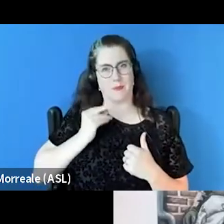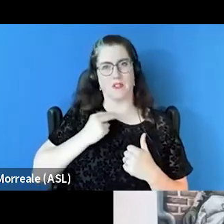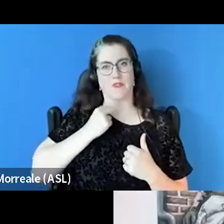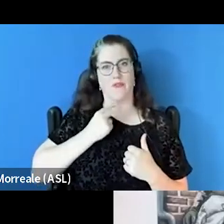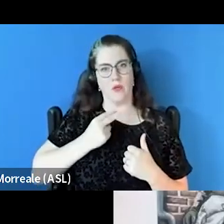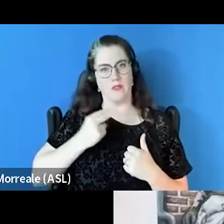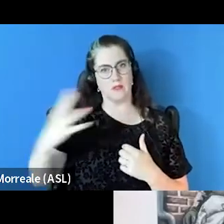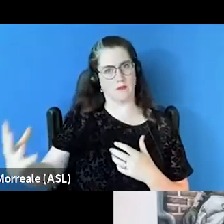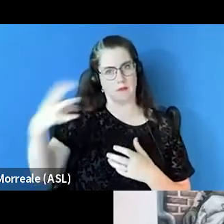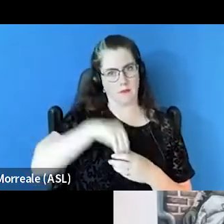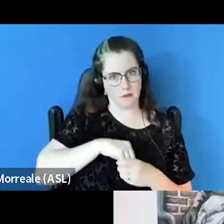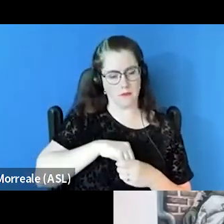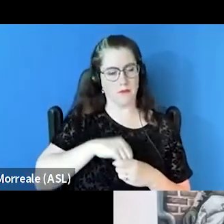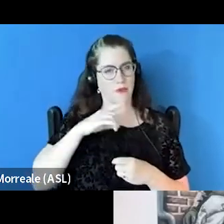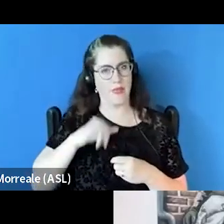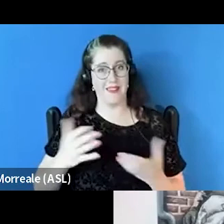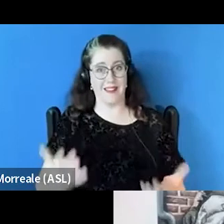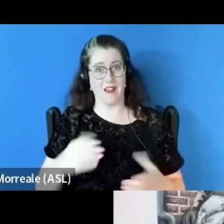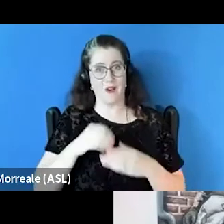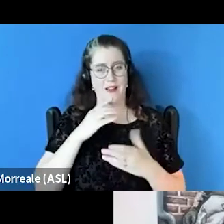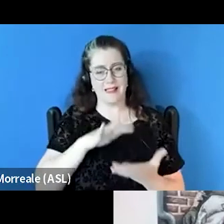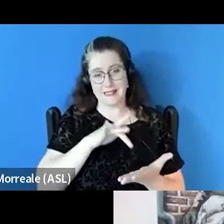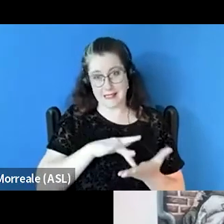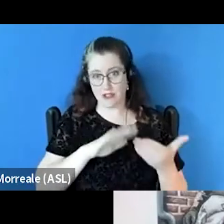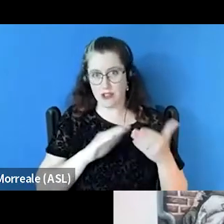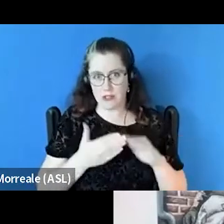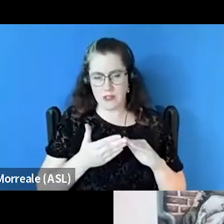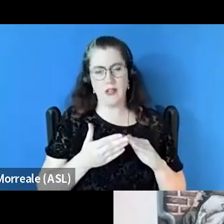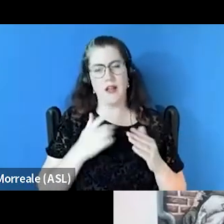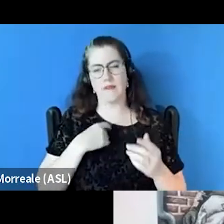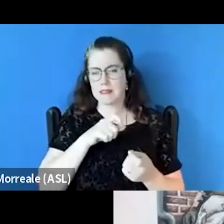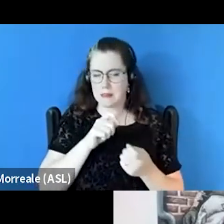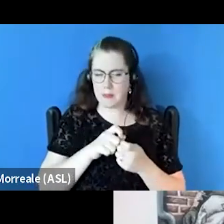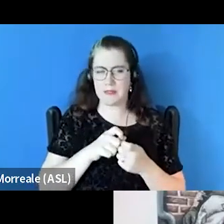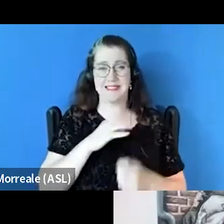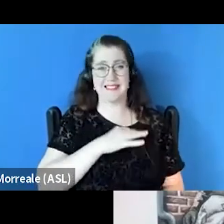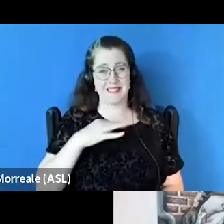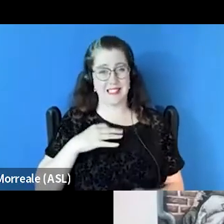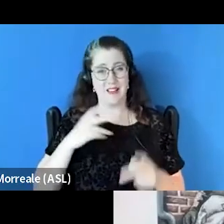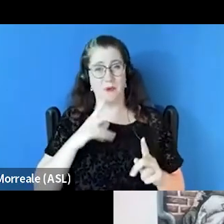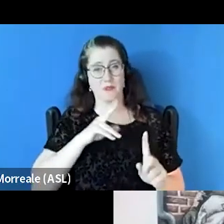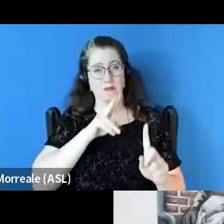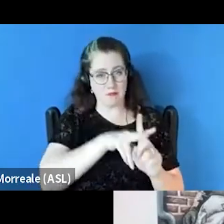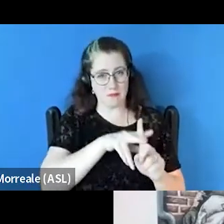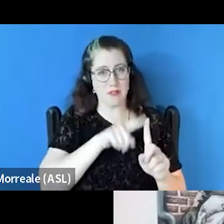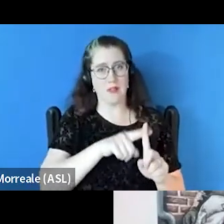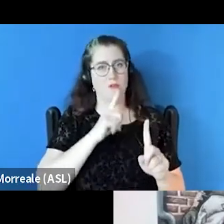We've been really lucky at Central City Concern to have a specific staff person dedicated to bringing the voices of the clients